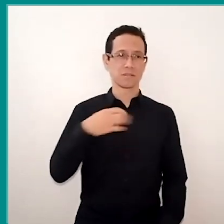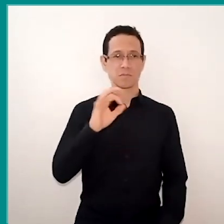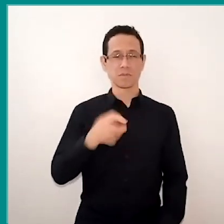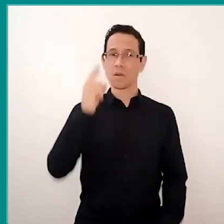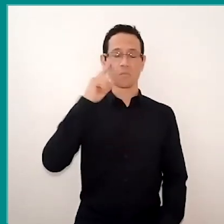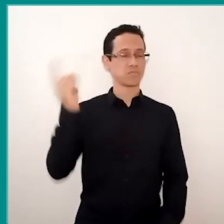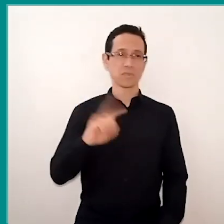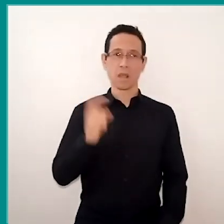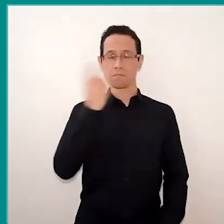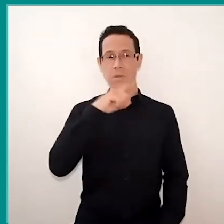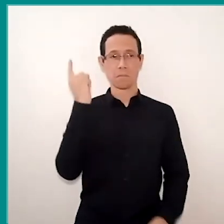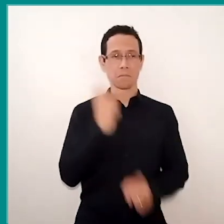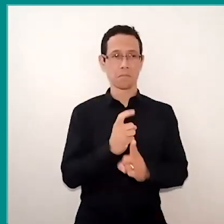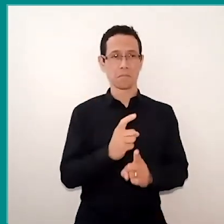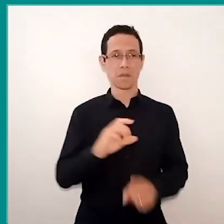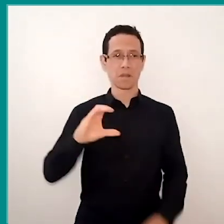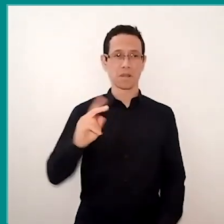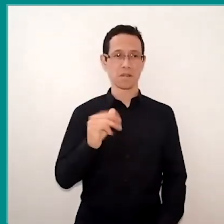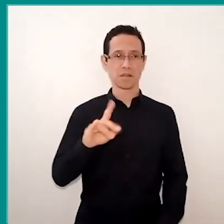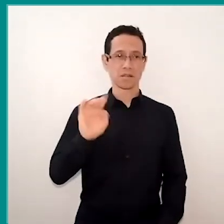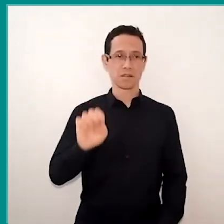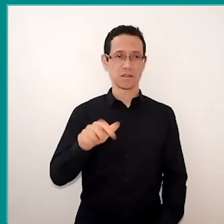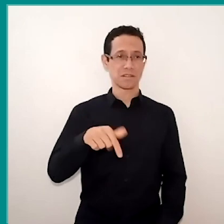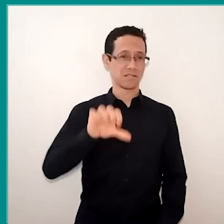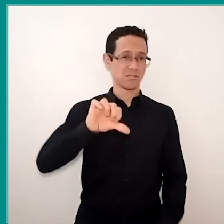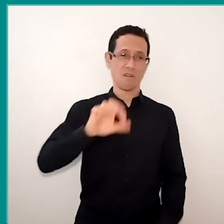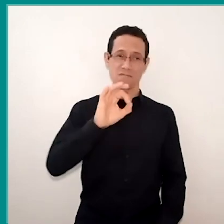and Chile, 79%. The most aggravating of these data here is Peru,